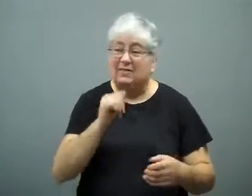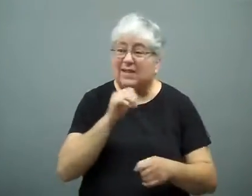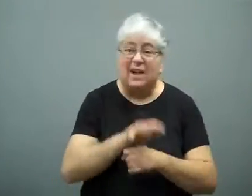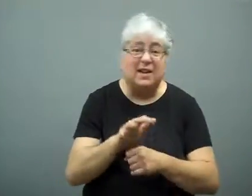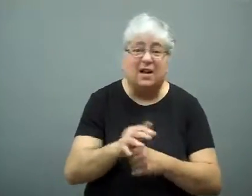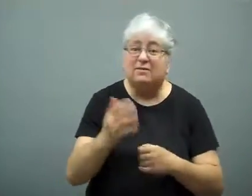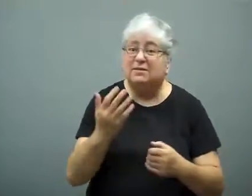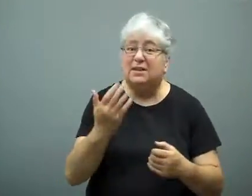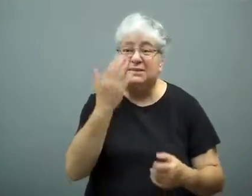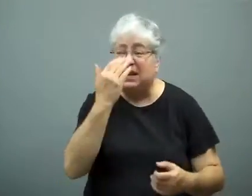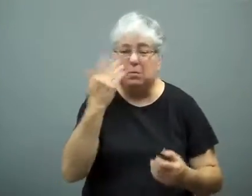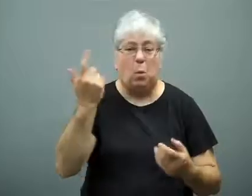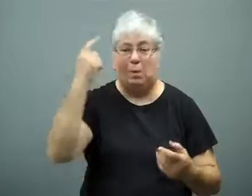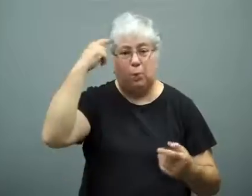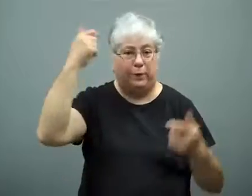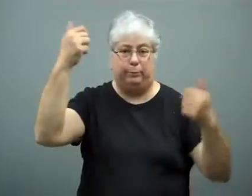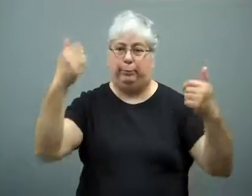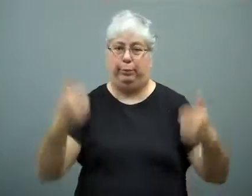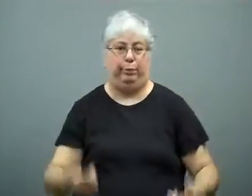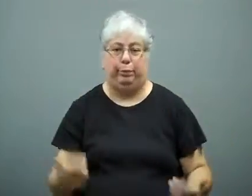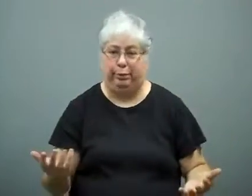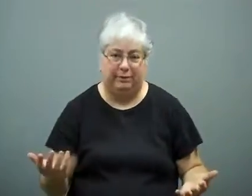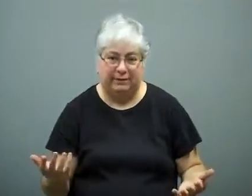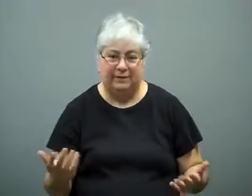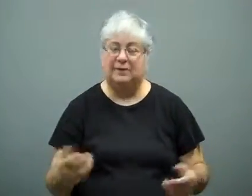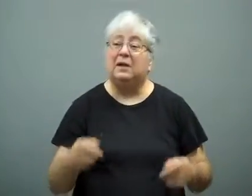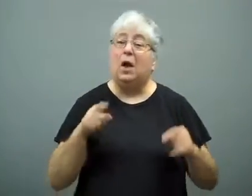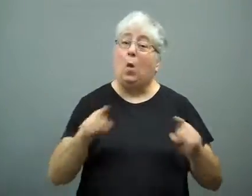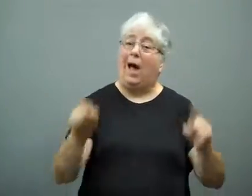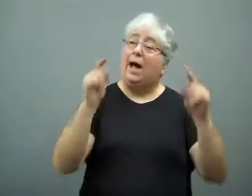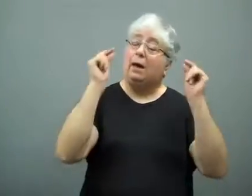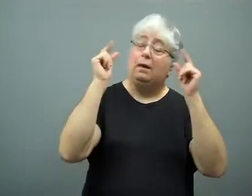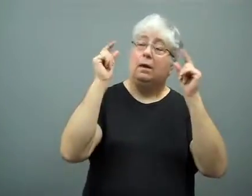Without enough sleep, the brain will deteriorate.